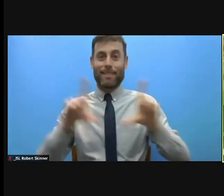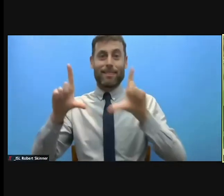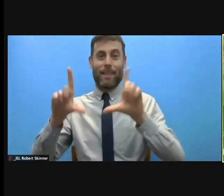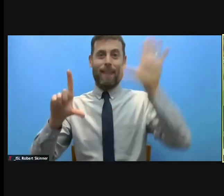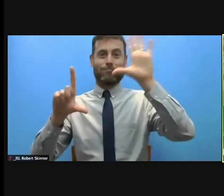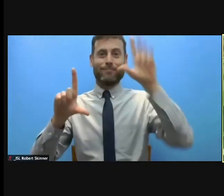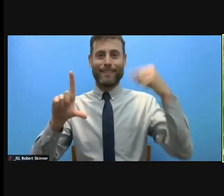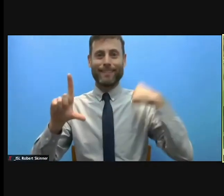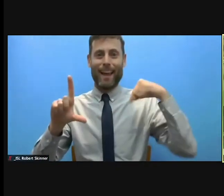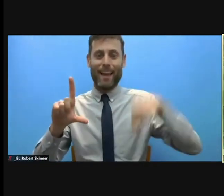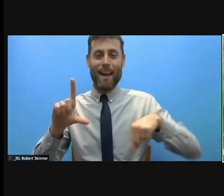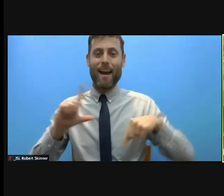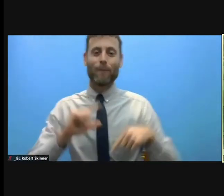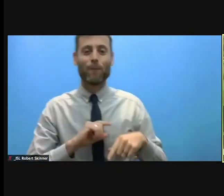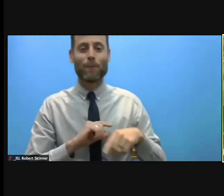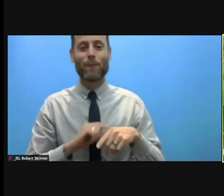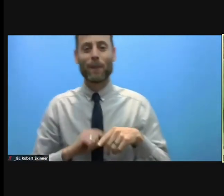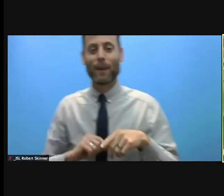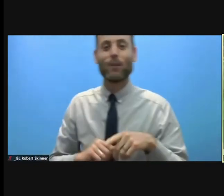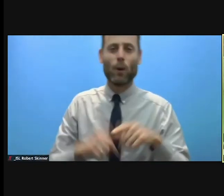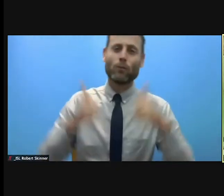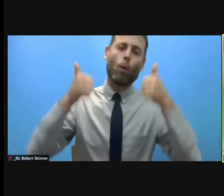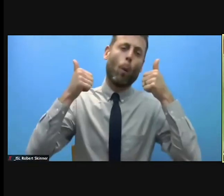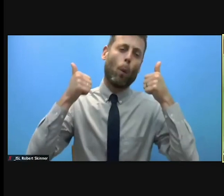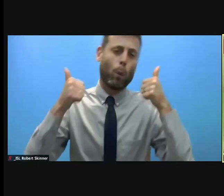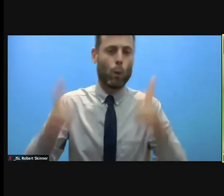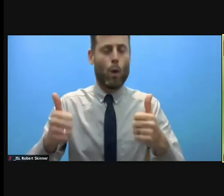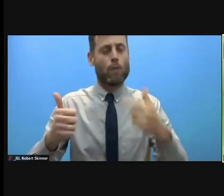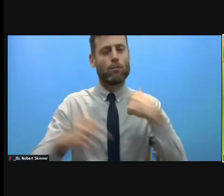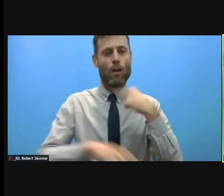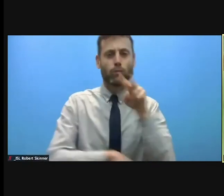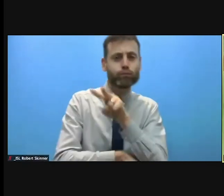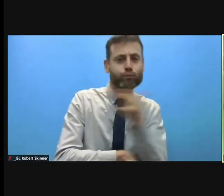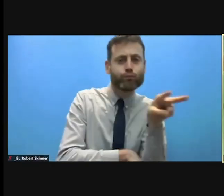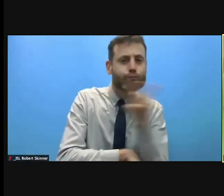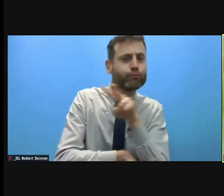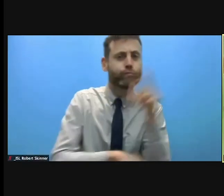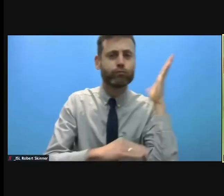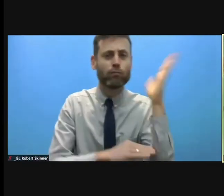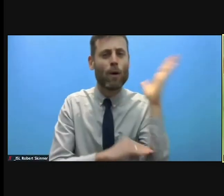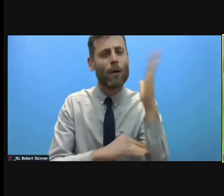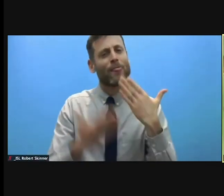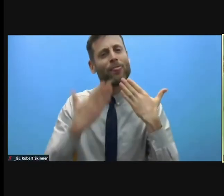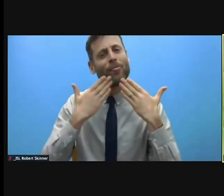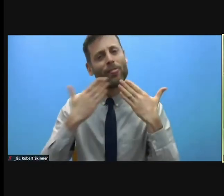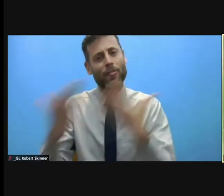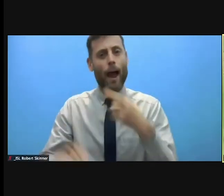It's been a very good event and thank to you, Chris, for being dynamic here. Listen,